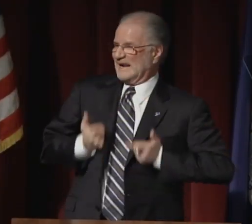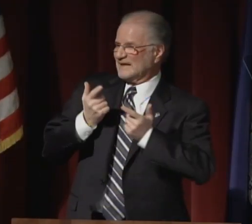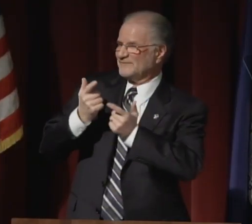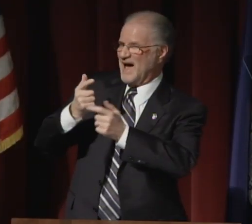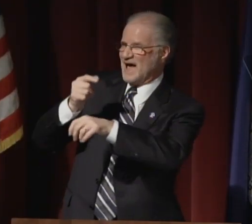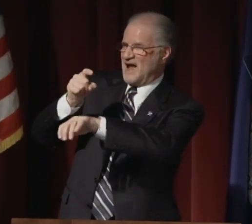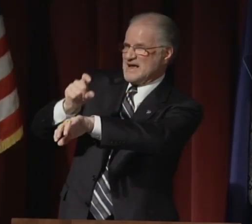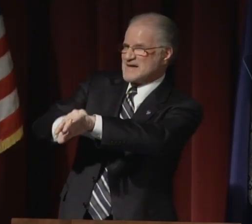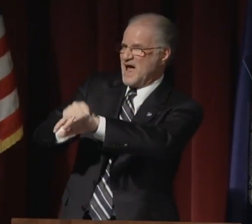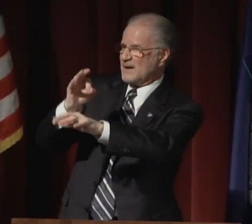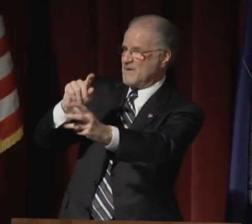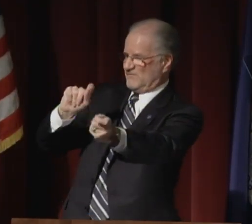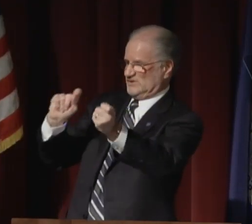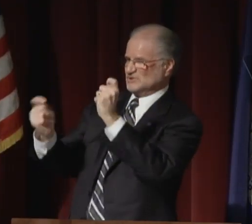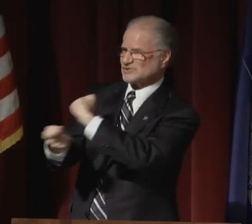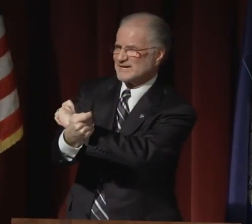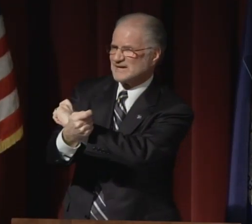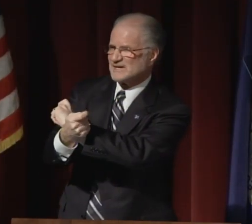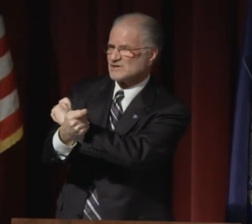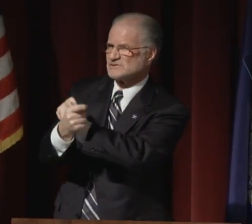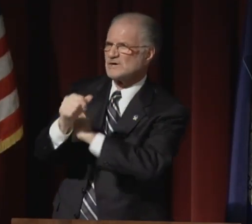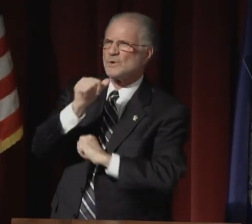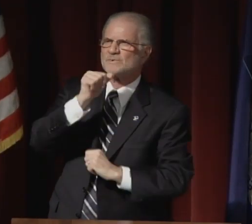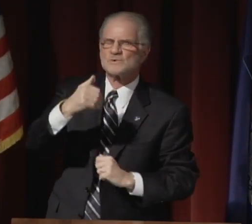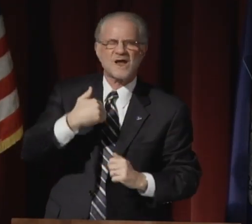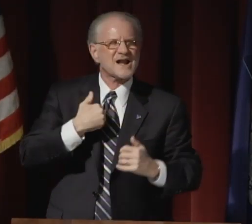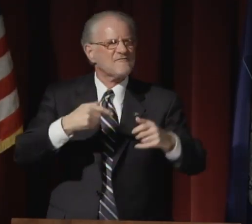We live in a time of change.